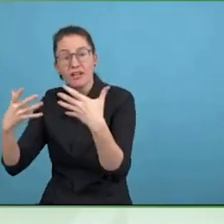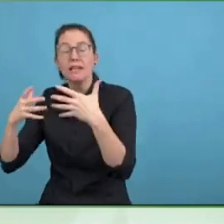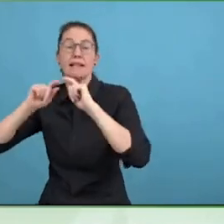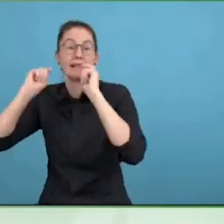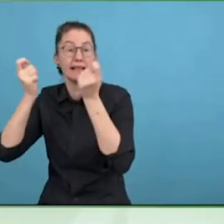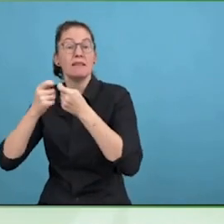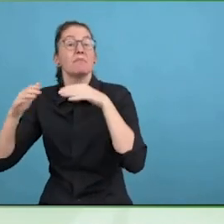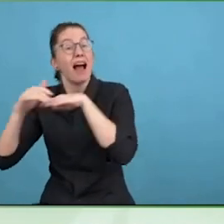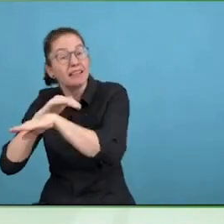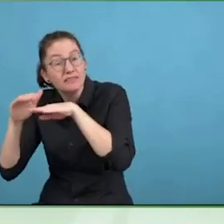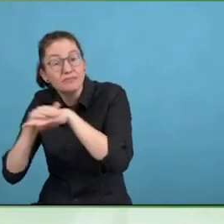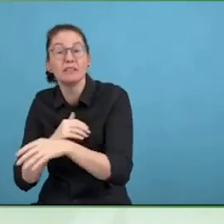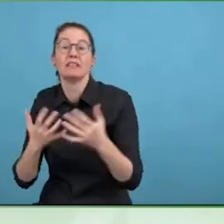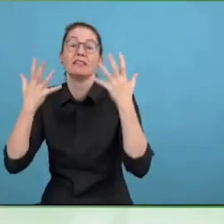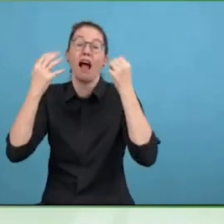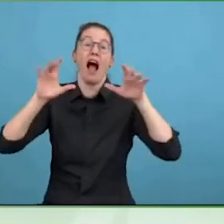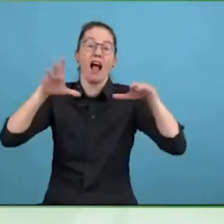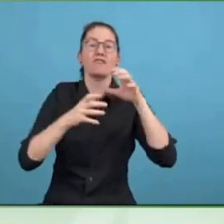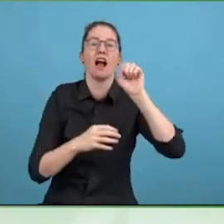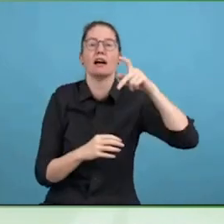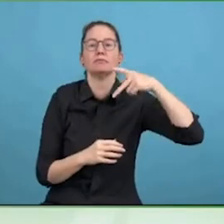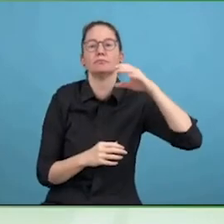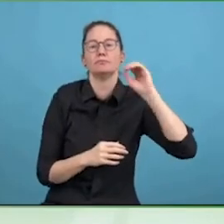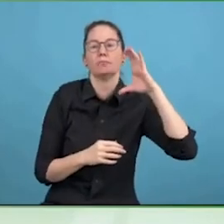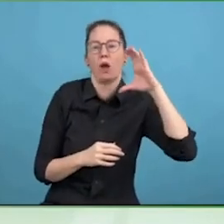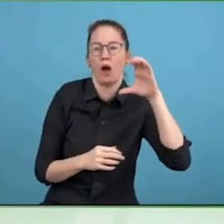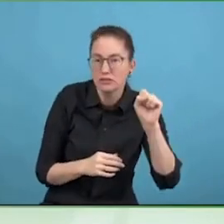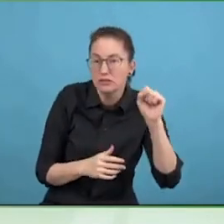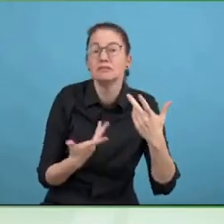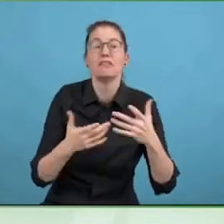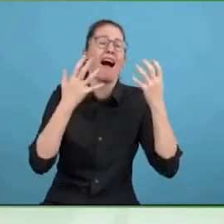Alexandra is here, Ricardo was here, Beatrice is here, Julia is